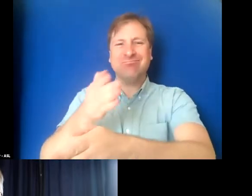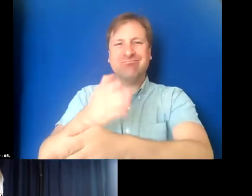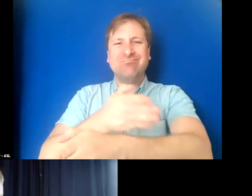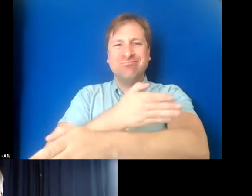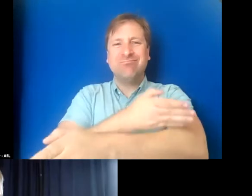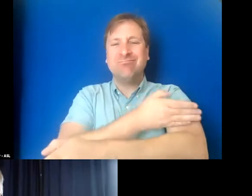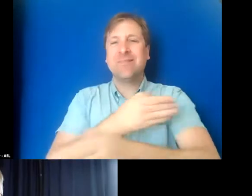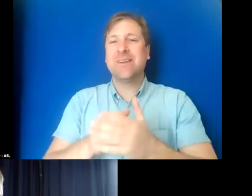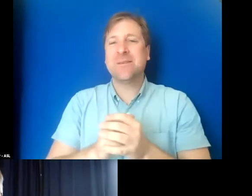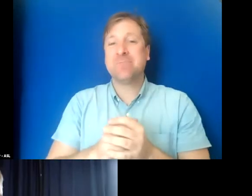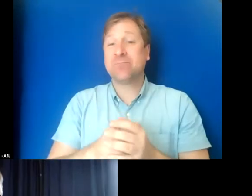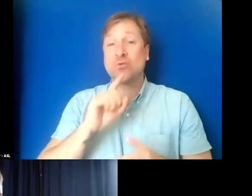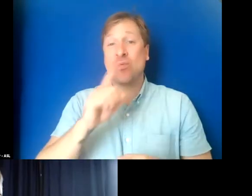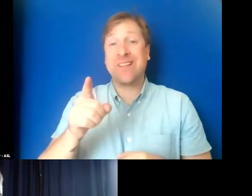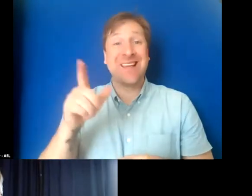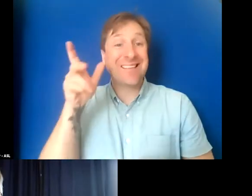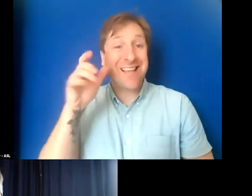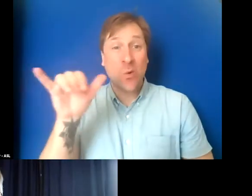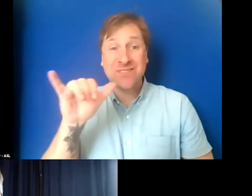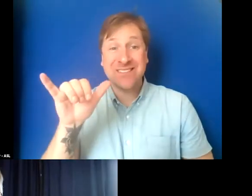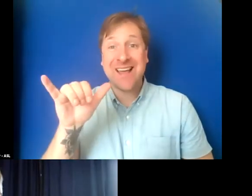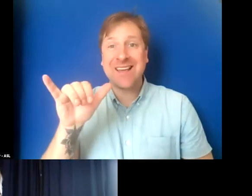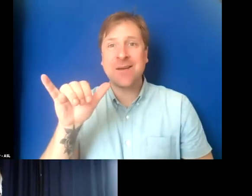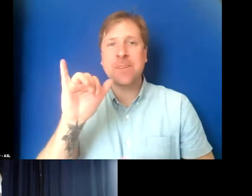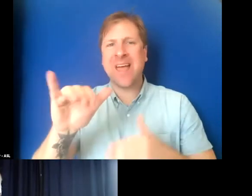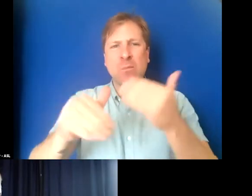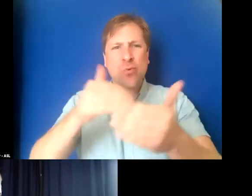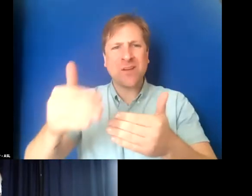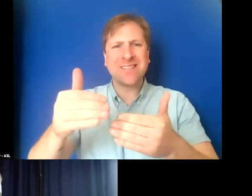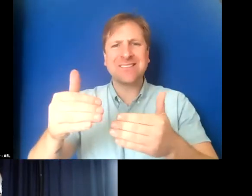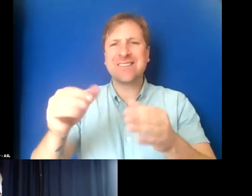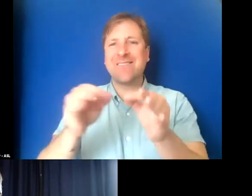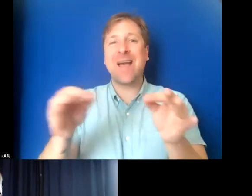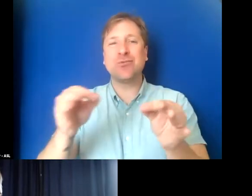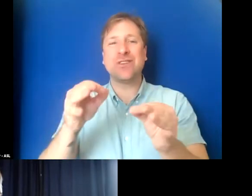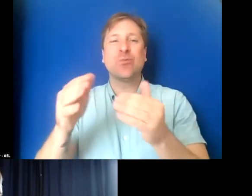And it does sound like the process of captioning has gotten much easier.